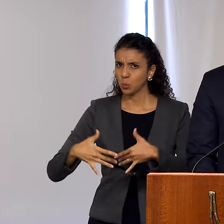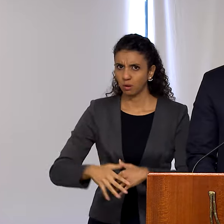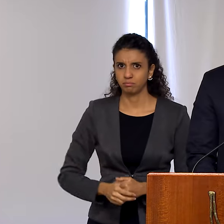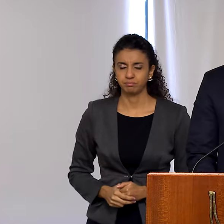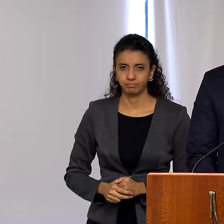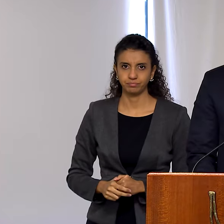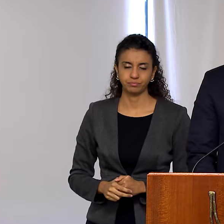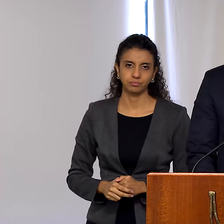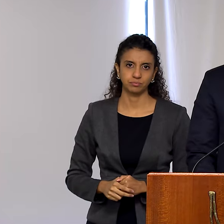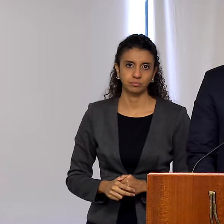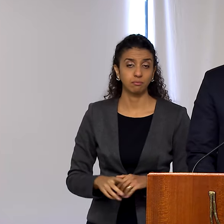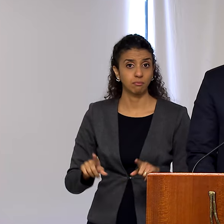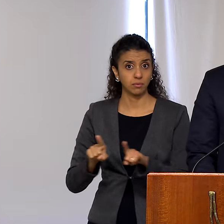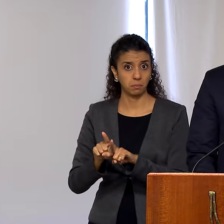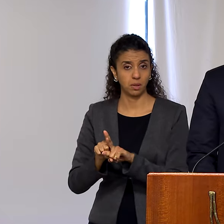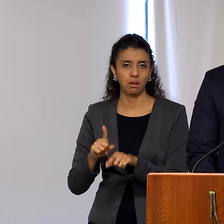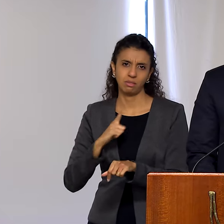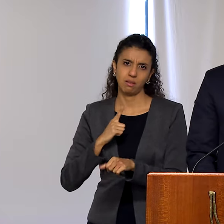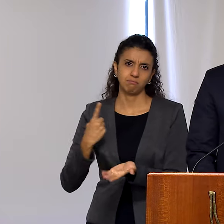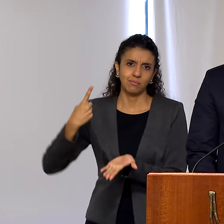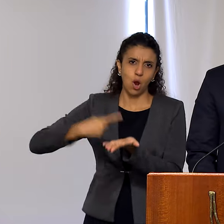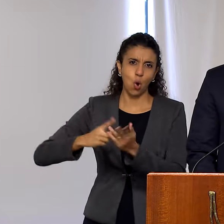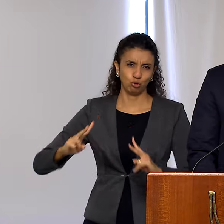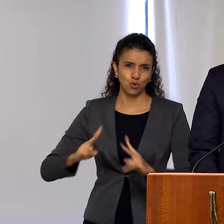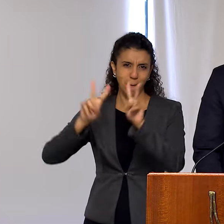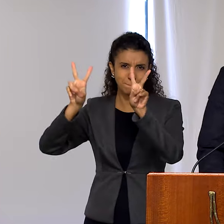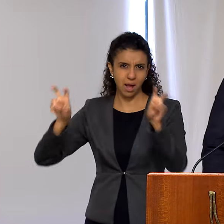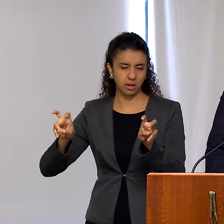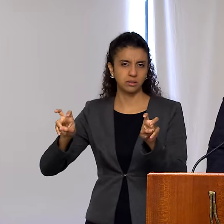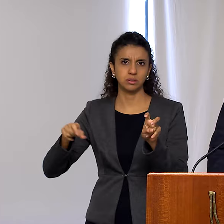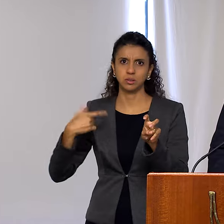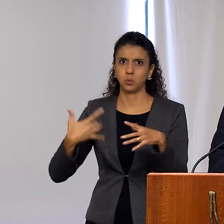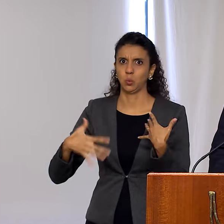under the Paris Agreement, which is one of the most ambitious